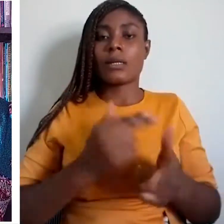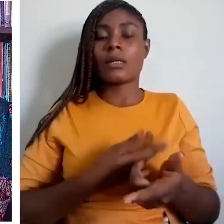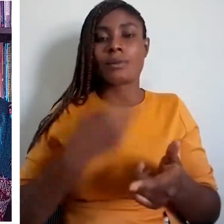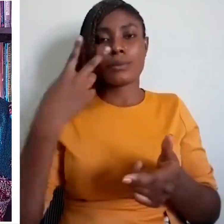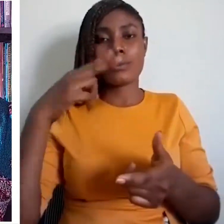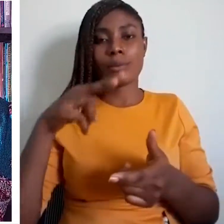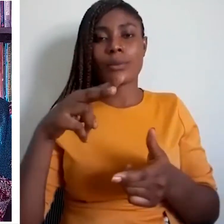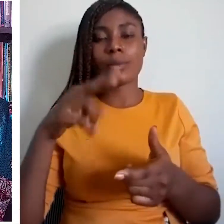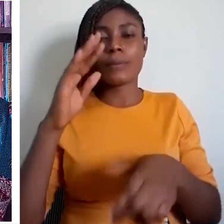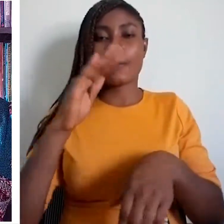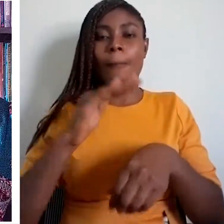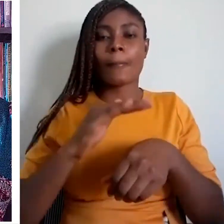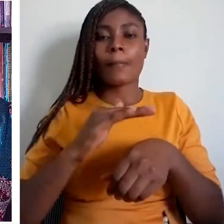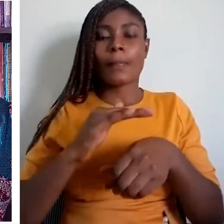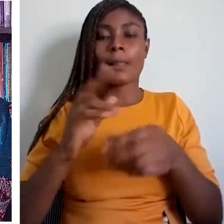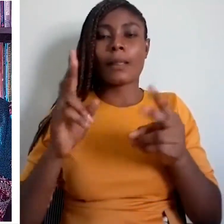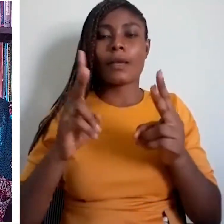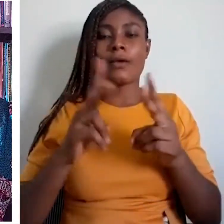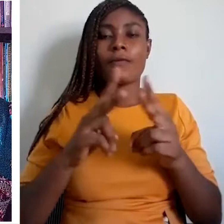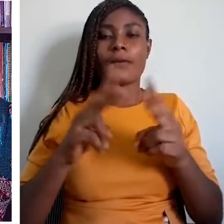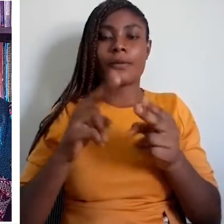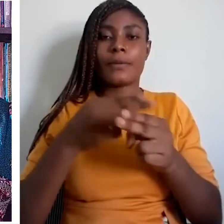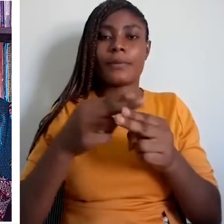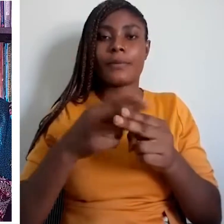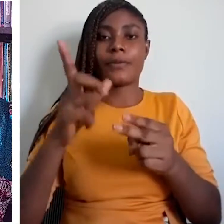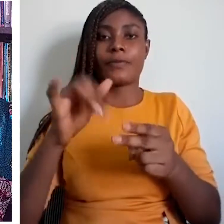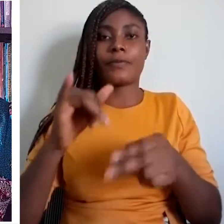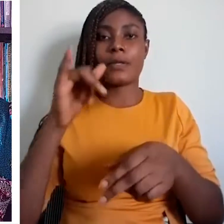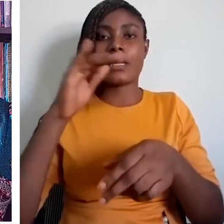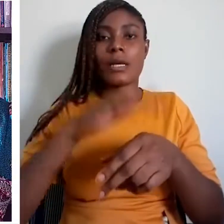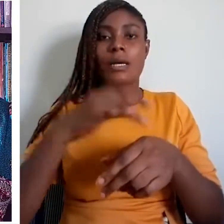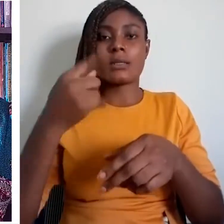National and Official languages, apart from the main advantage of providing a means of